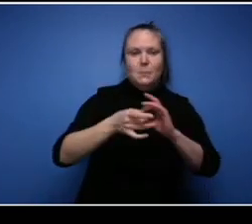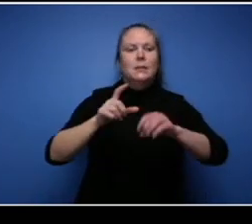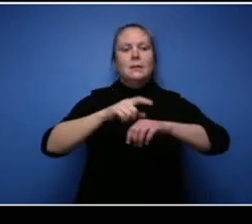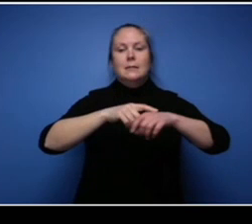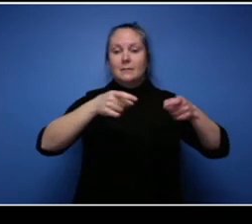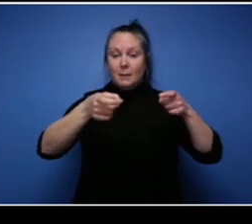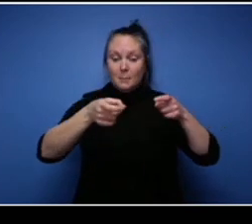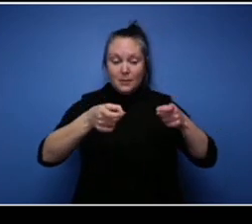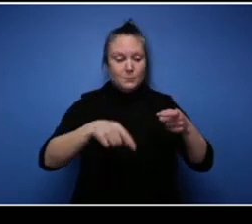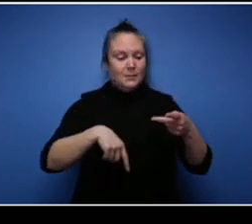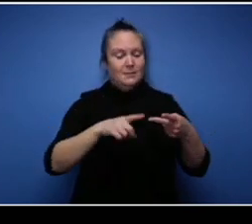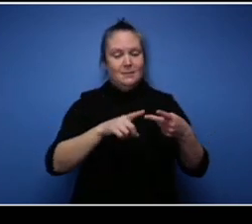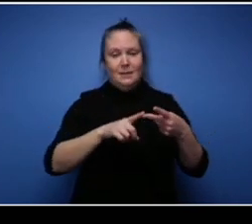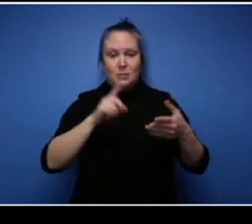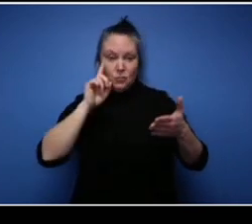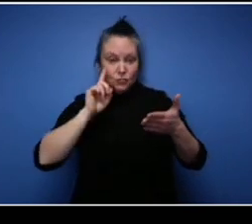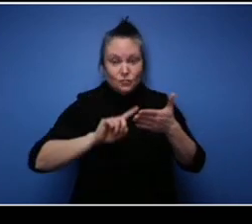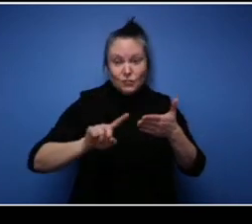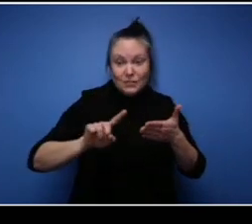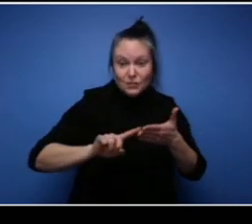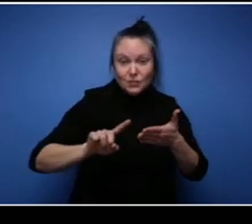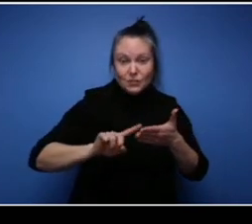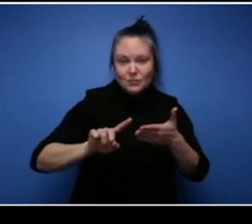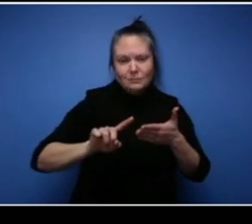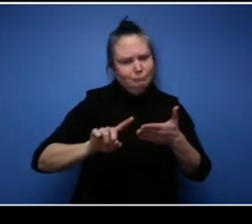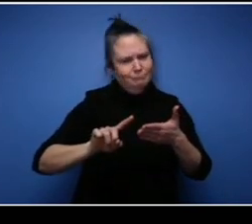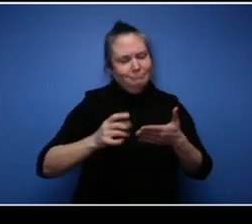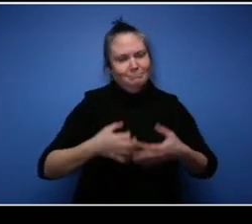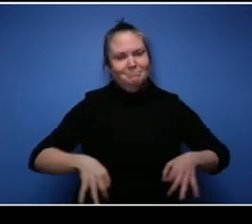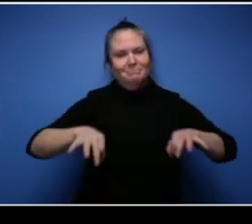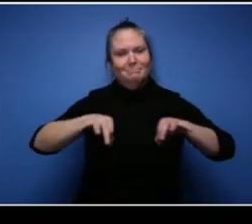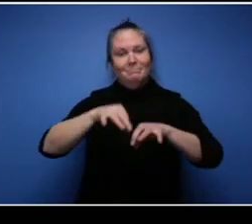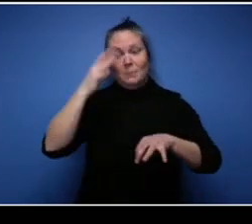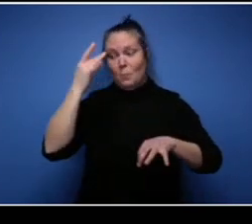that that is so important because we all have the same amount of time in the day to accomplish